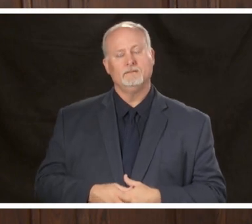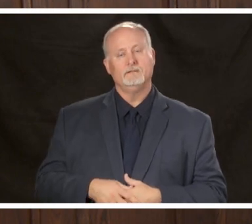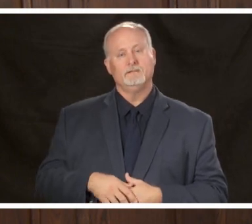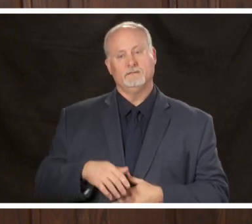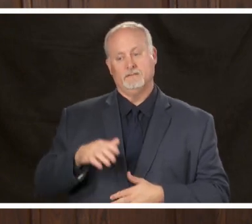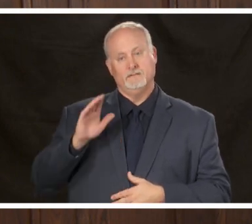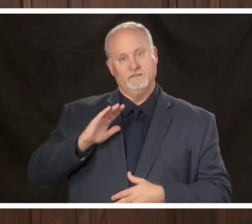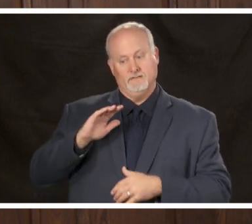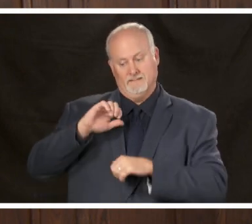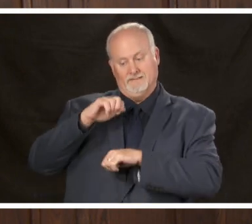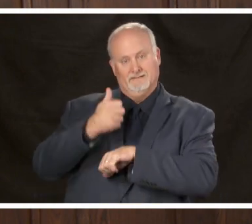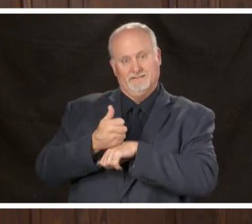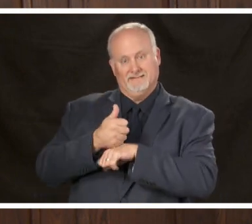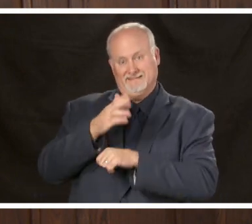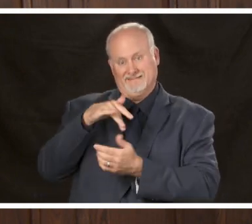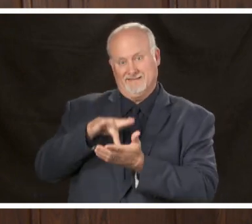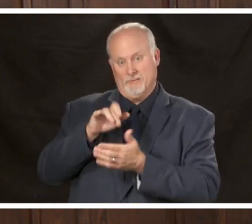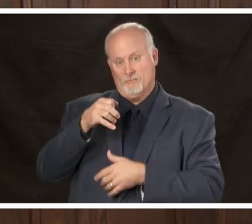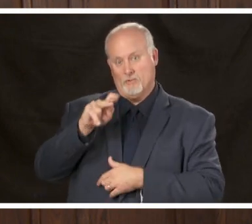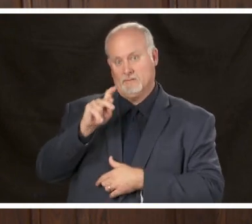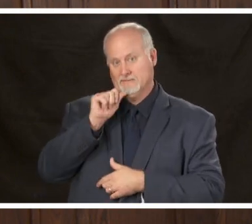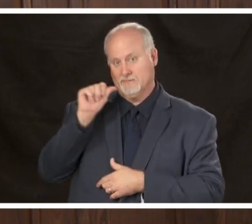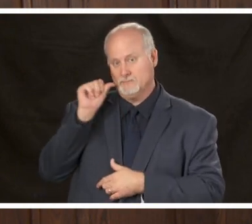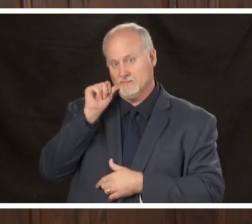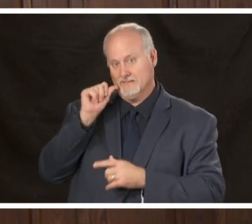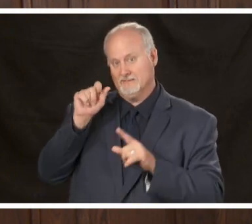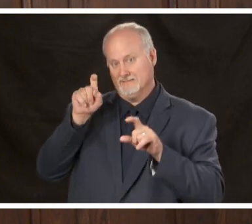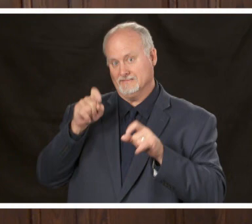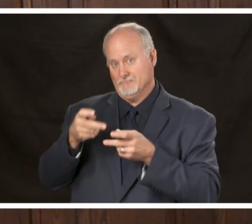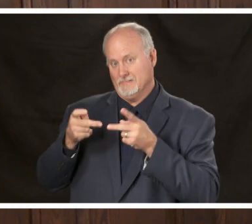site in Central Park yesterday and there's one in Centerpoint this